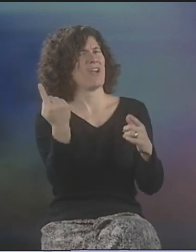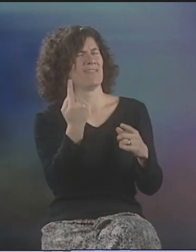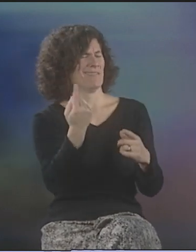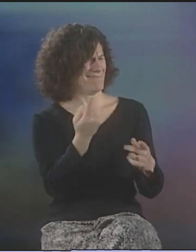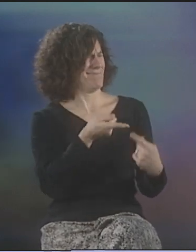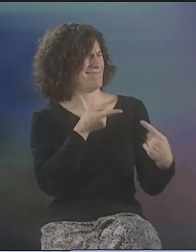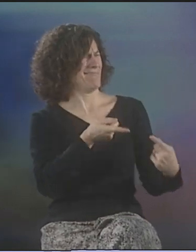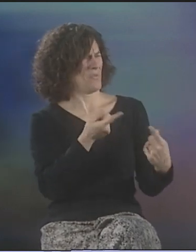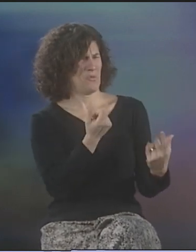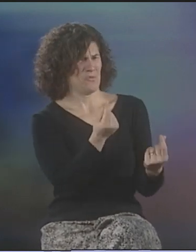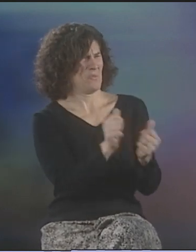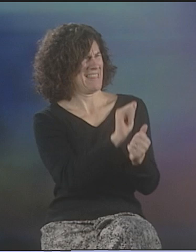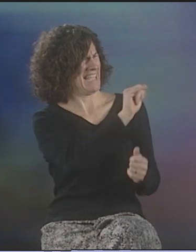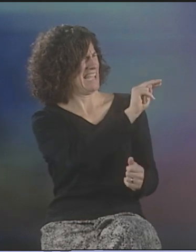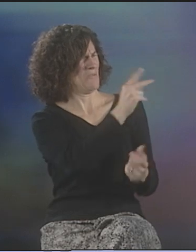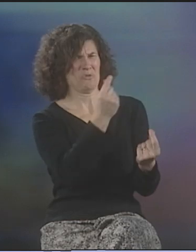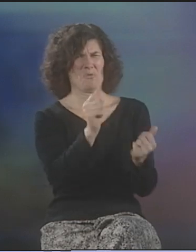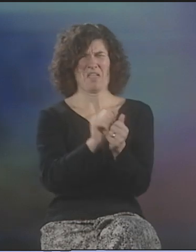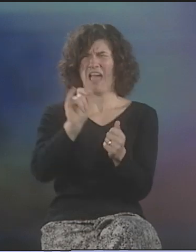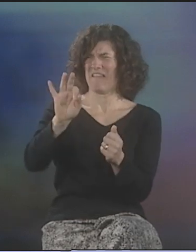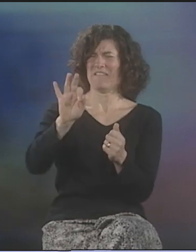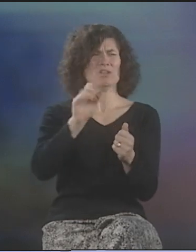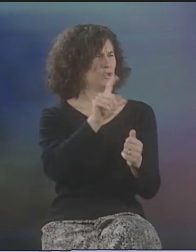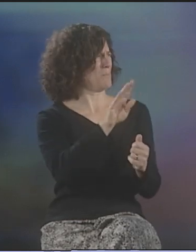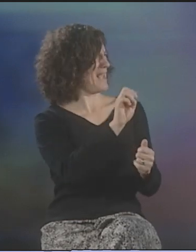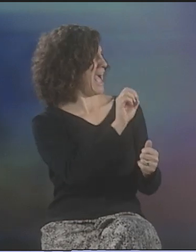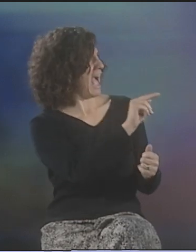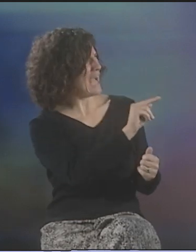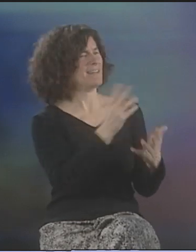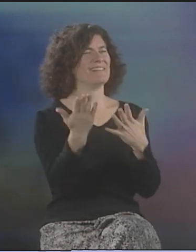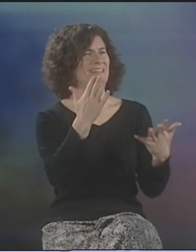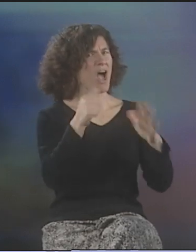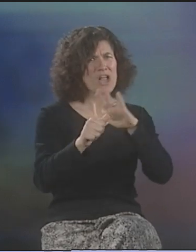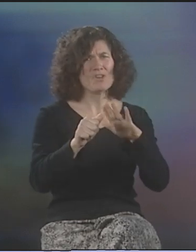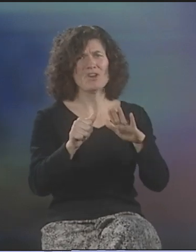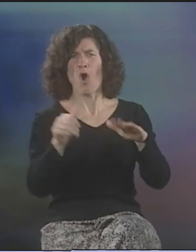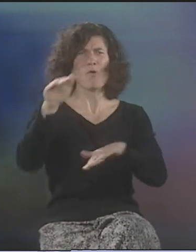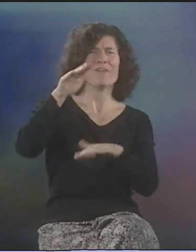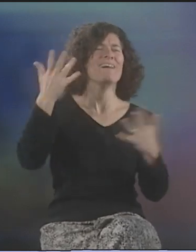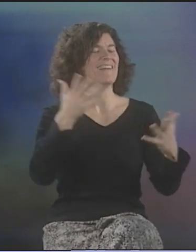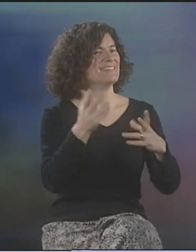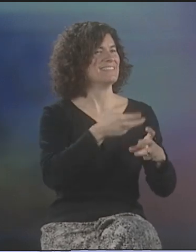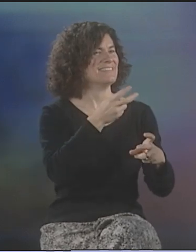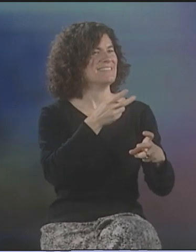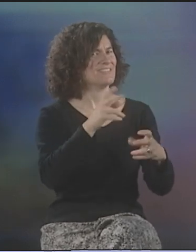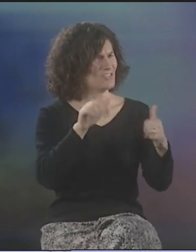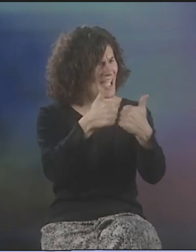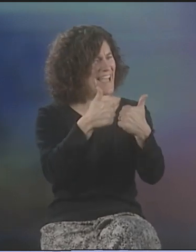WHEN SOMEONE'S STUDYING ENGLISH AS A SECOND LANGUAGE, PREPOSITIONS ARE REALLY DIFFICULT. WHEN SHOULD IT BE "IN," "ON," "AT," "OVER," "ABOVE"?